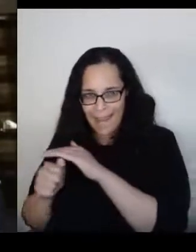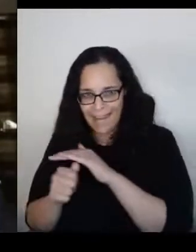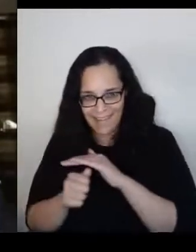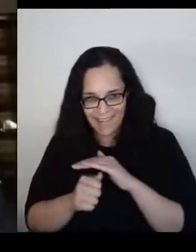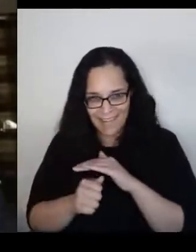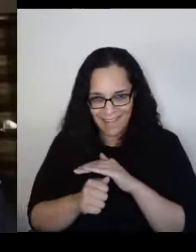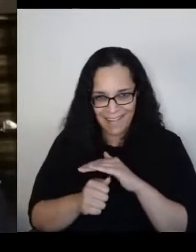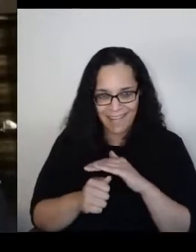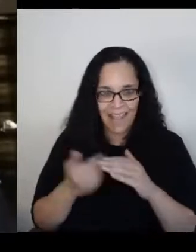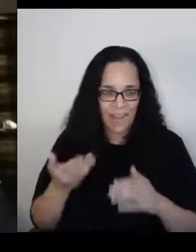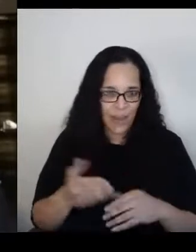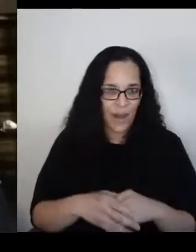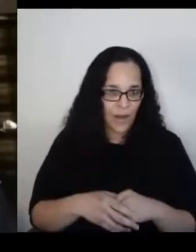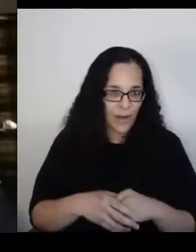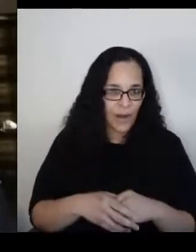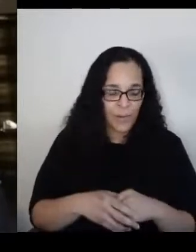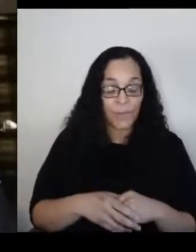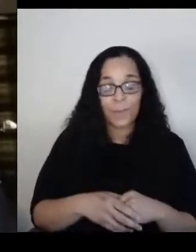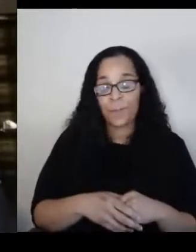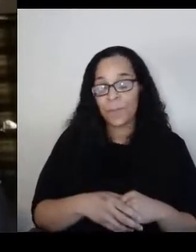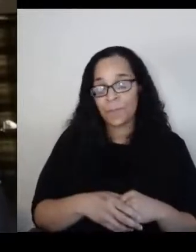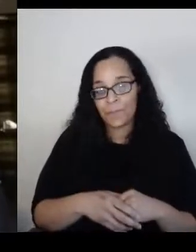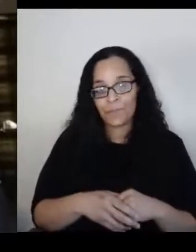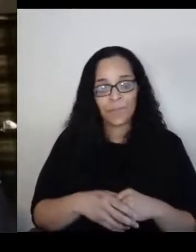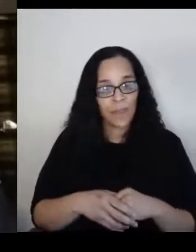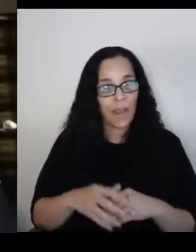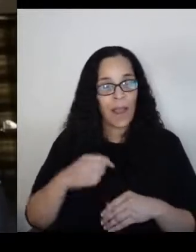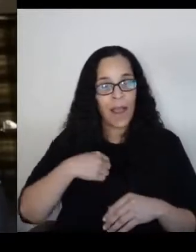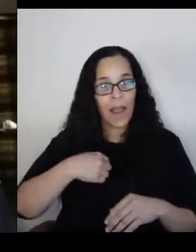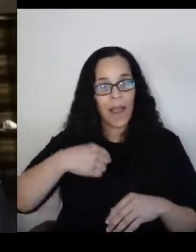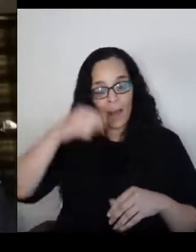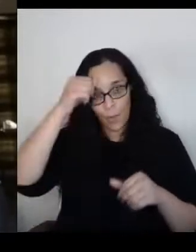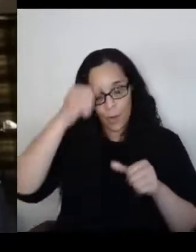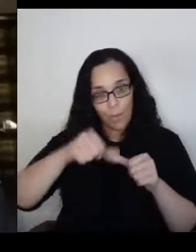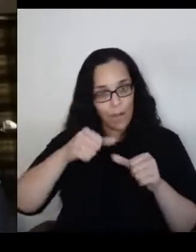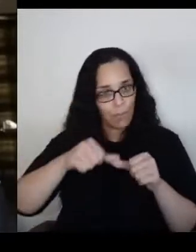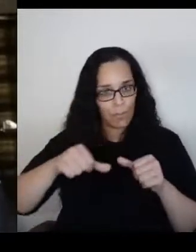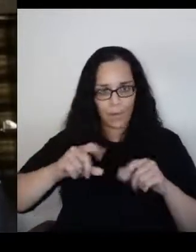is basically Nazis shouting at me in German.